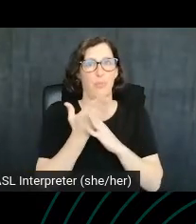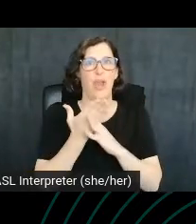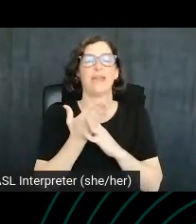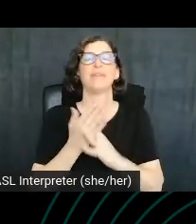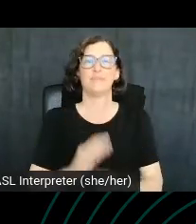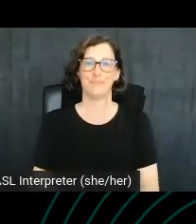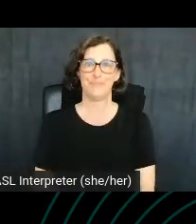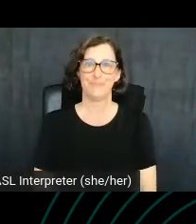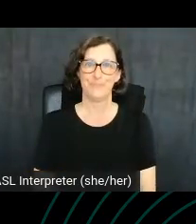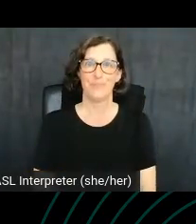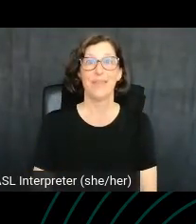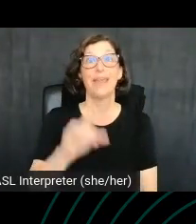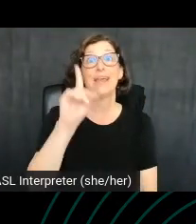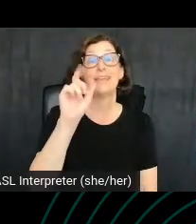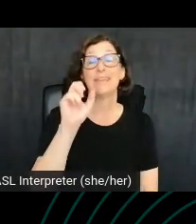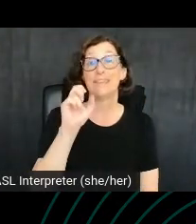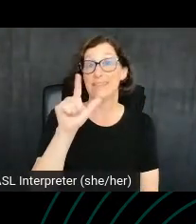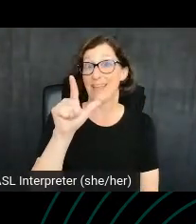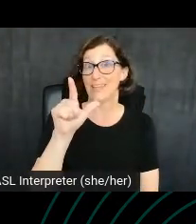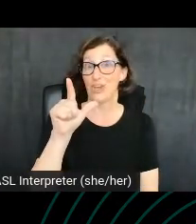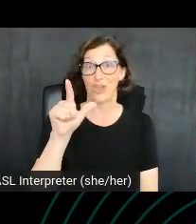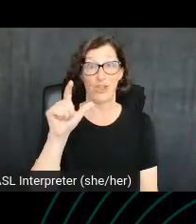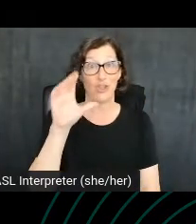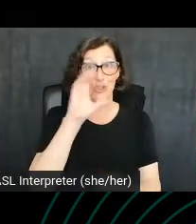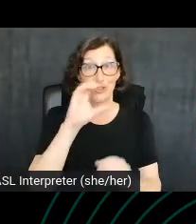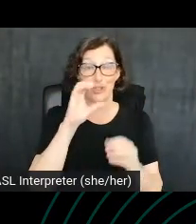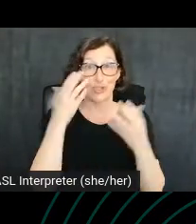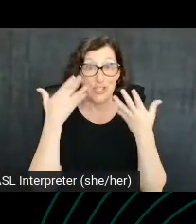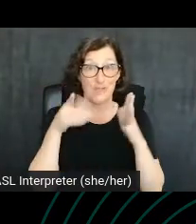Daniel, the search is over. You found us. And we're ready for you.